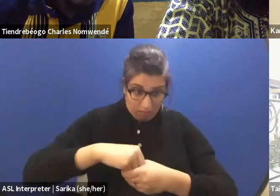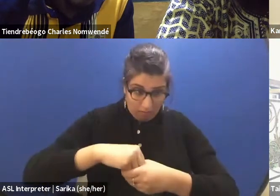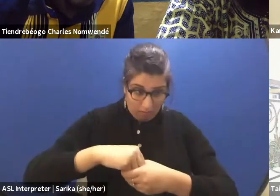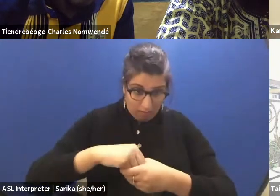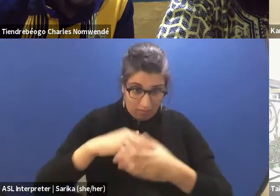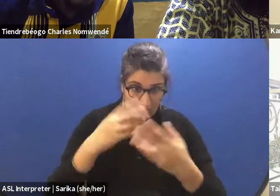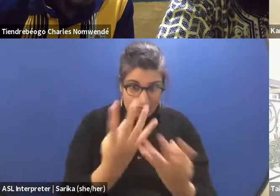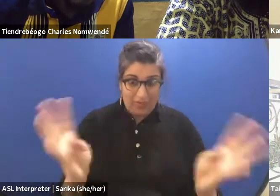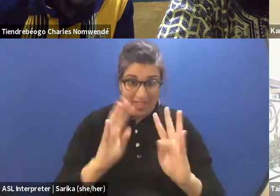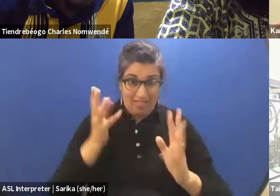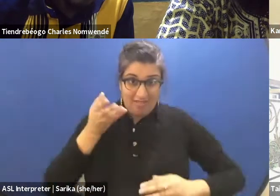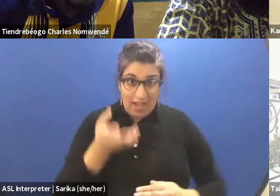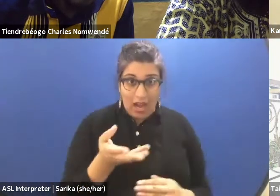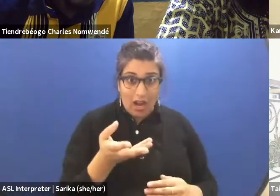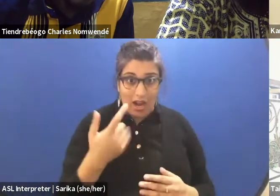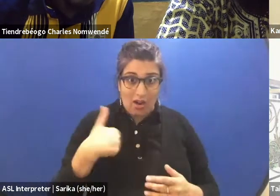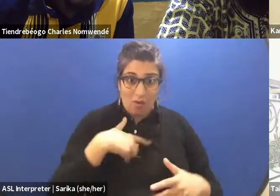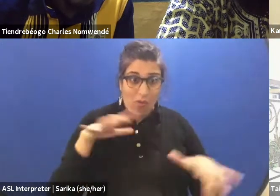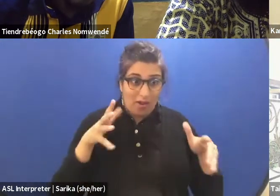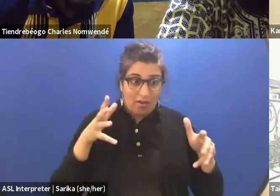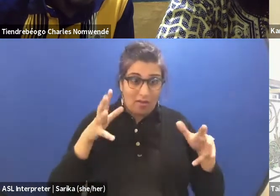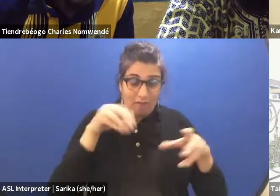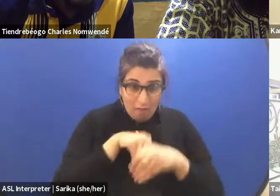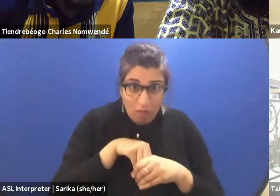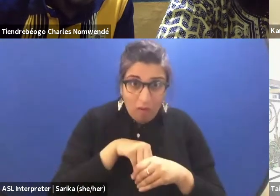and we are able to occupy that seat, magic happens.